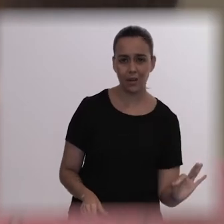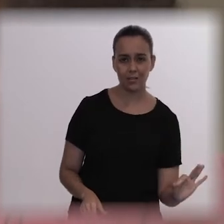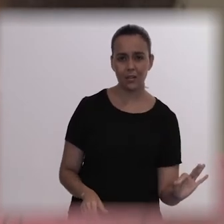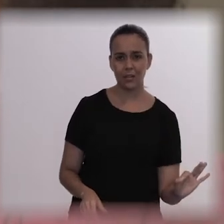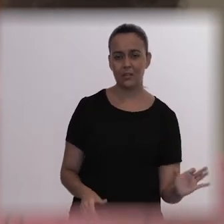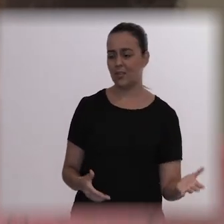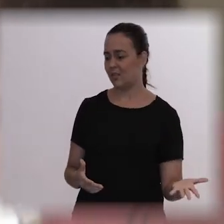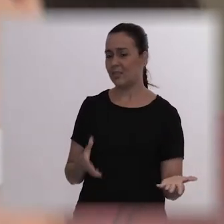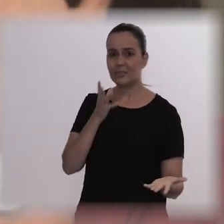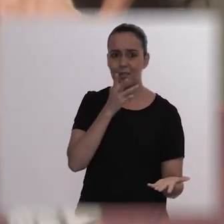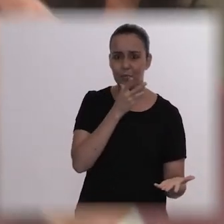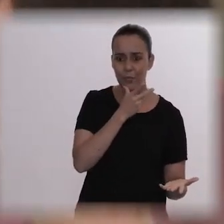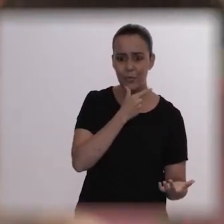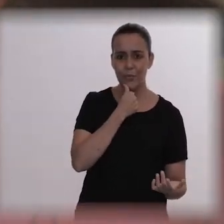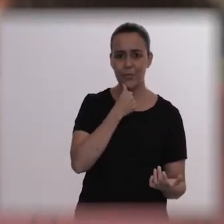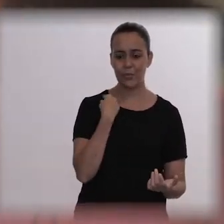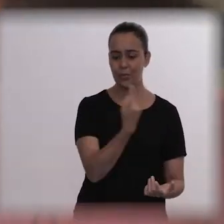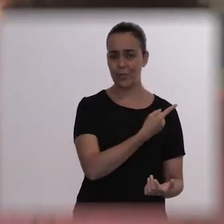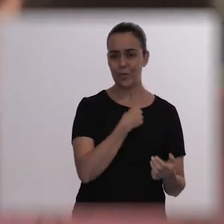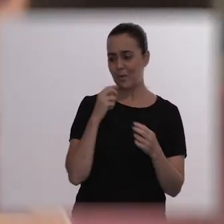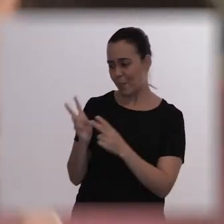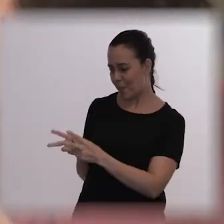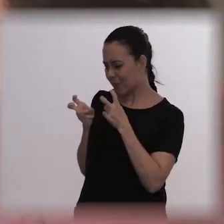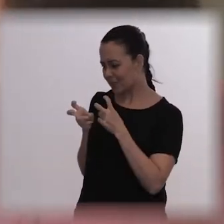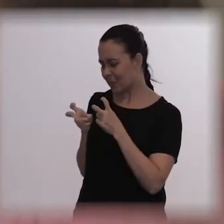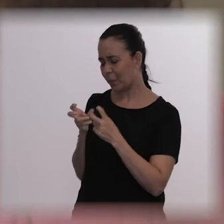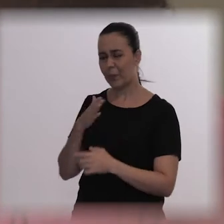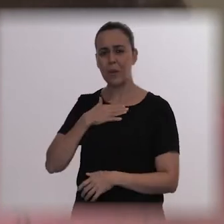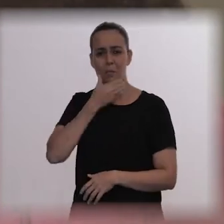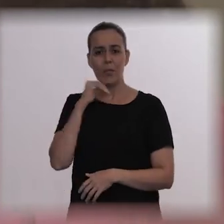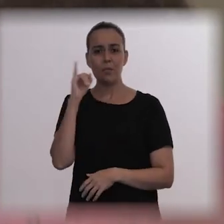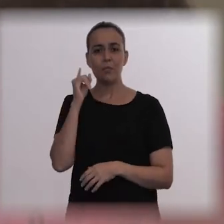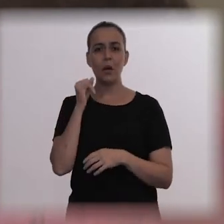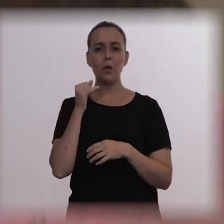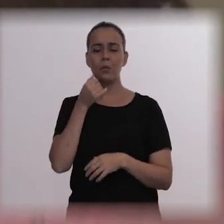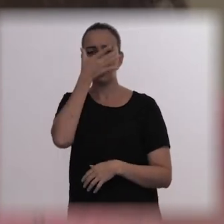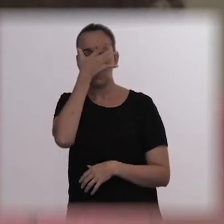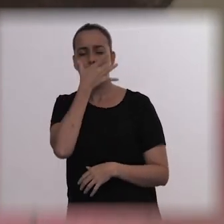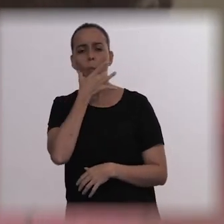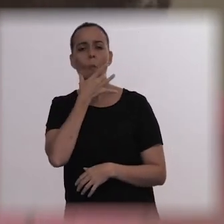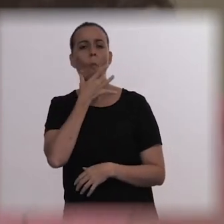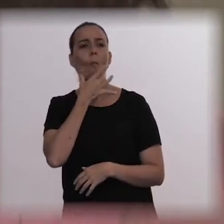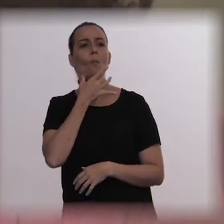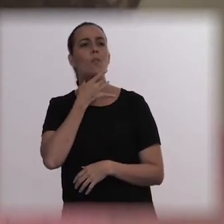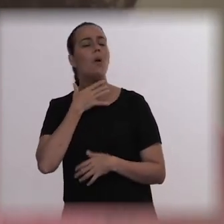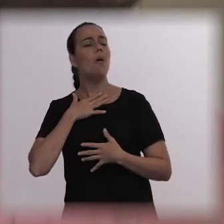And his face was very serene, very calm, so it didn't seem it was so bad, you know?